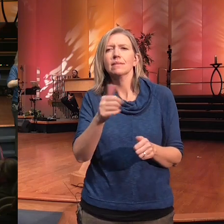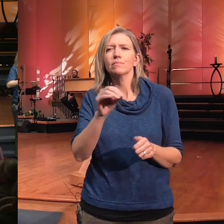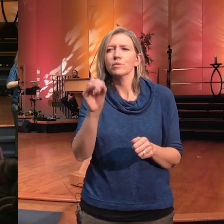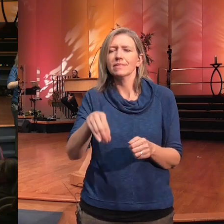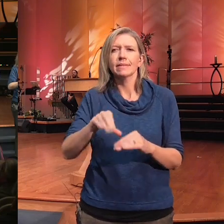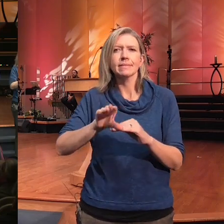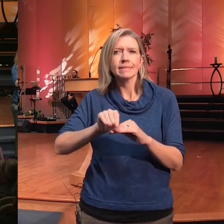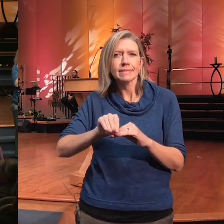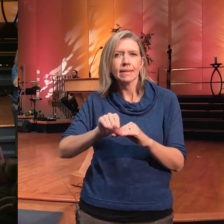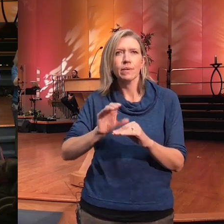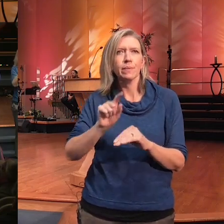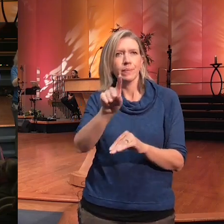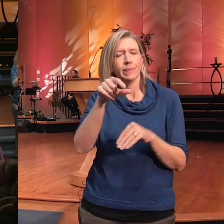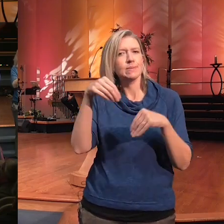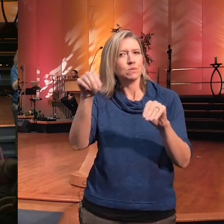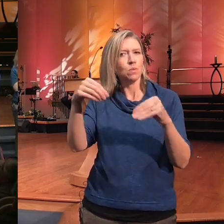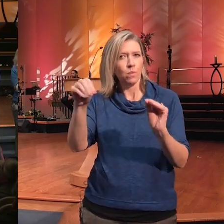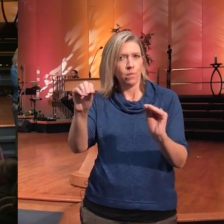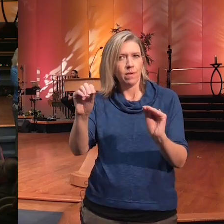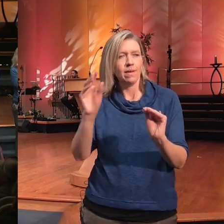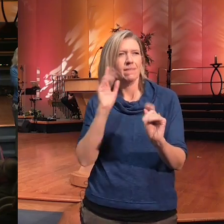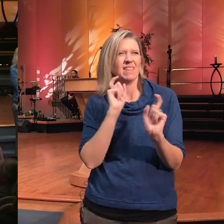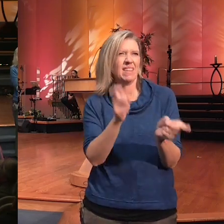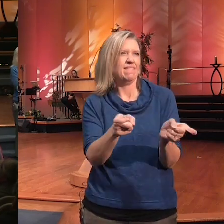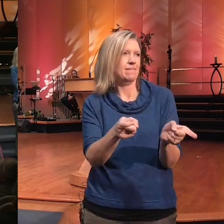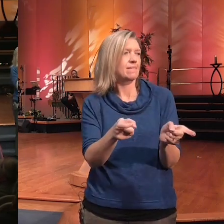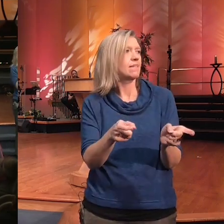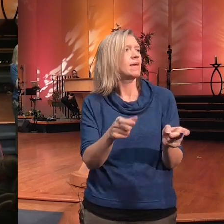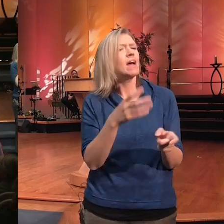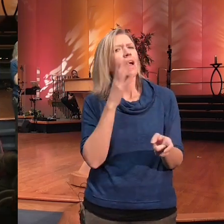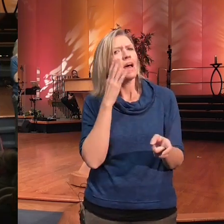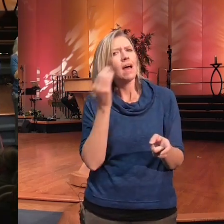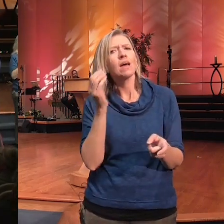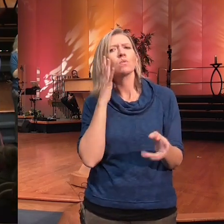store and and it also will tell you everything you need to know about Mile High and we have